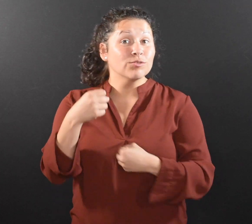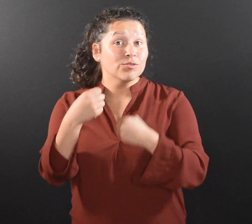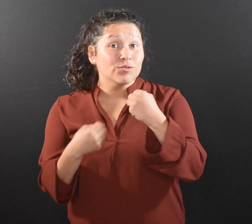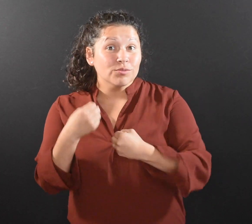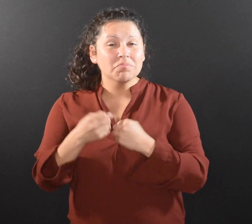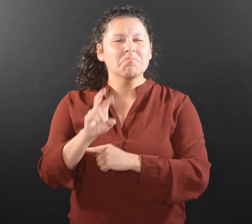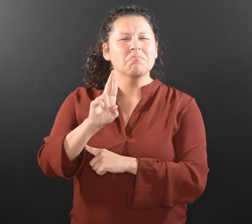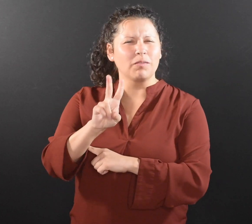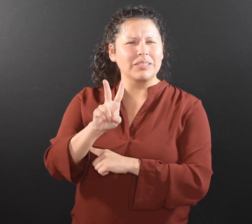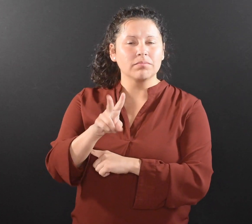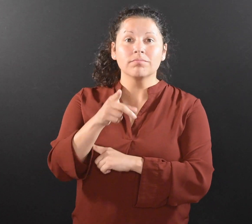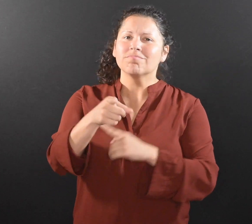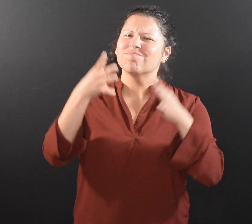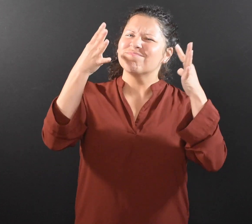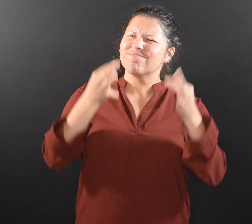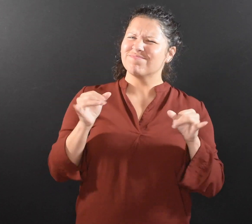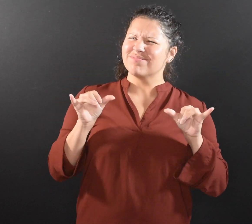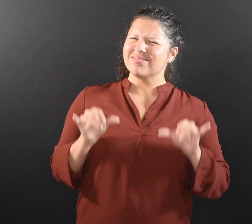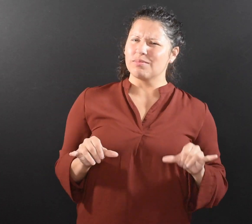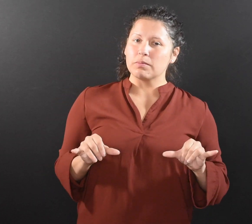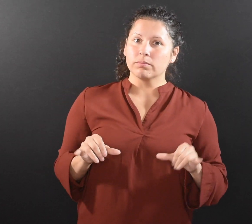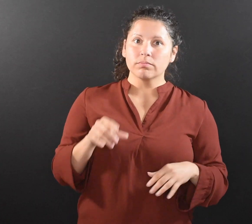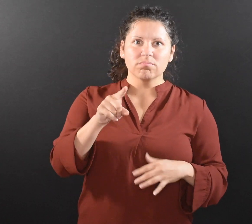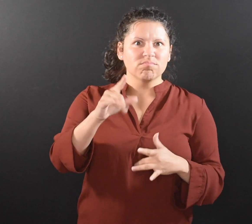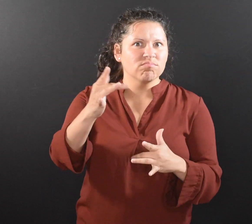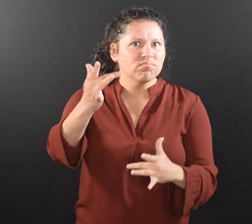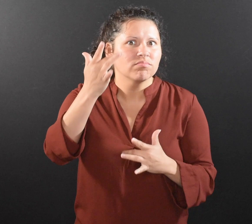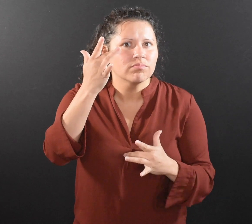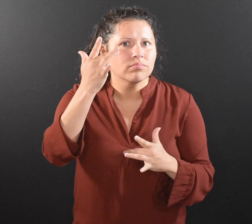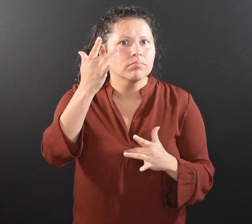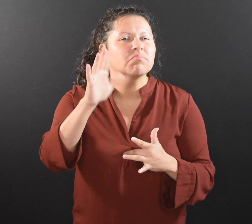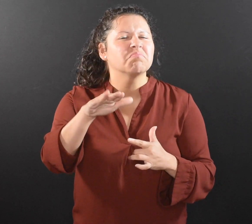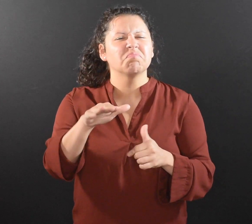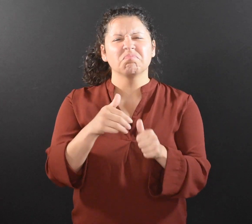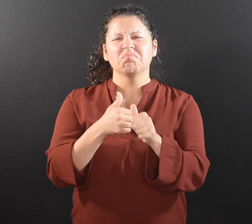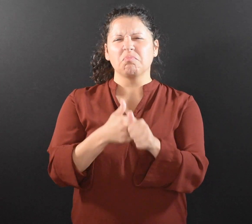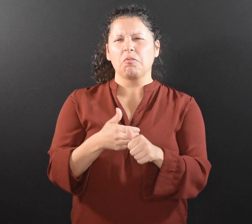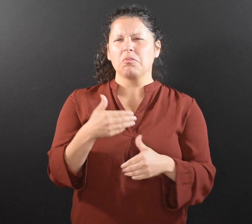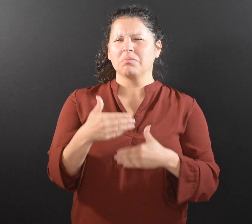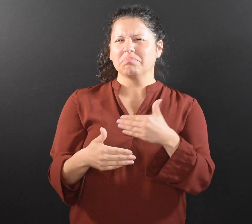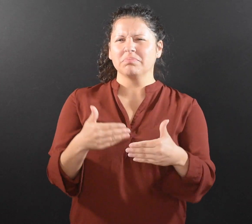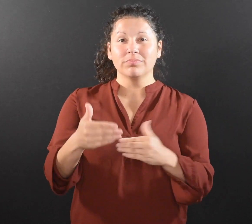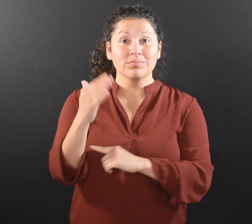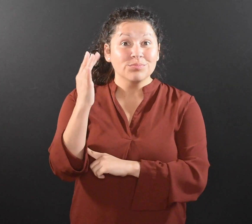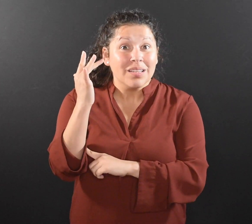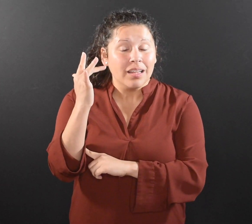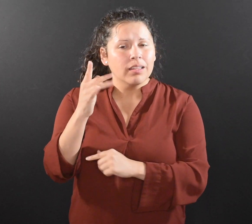If you decide to stay in your tent, car, or RV, follow these steps while you are sick to keep others safe: